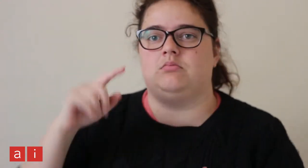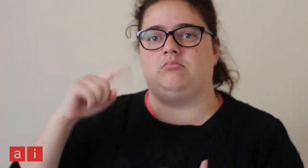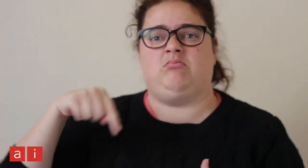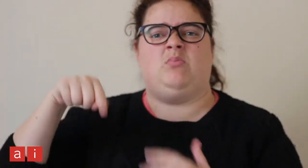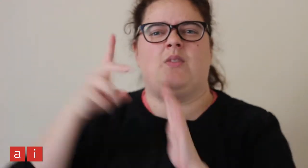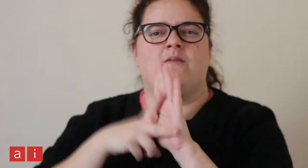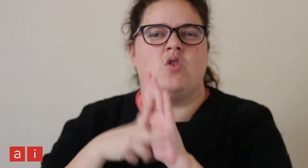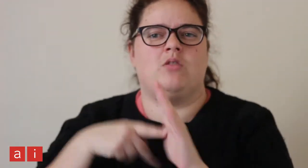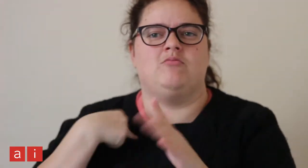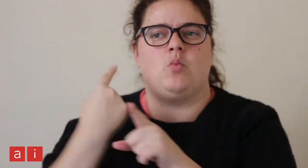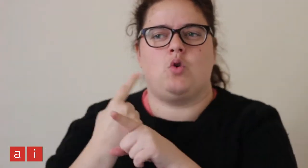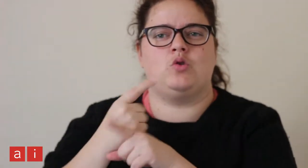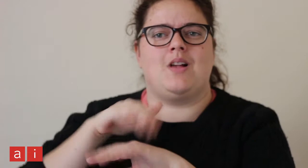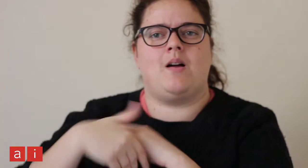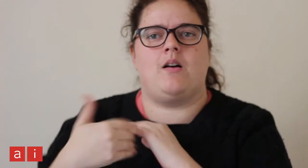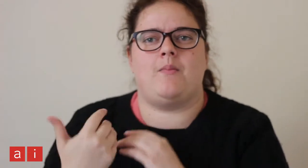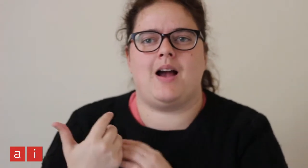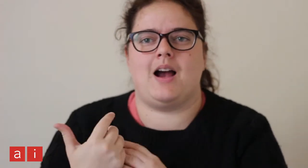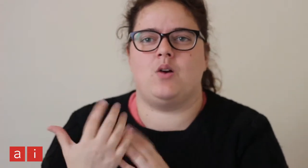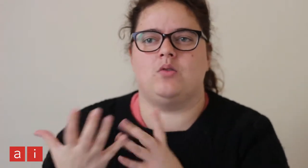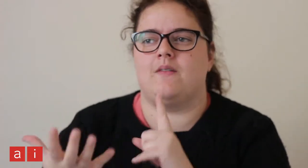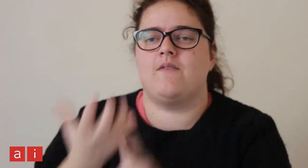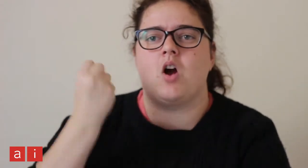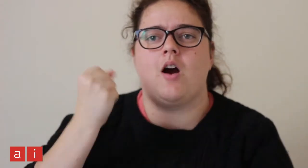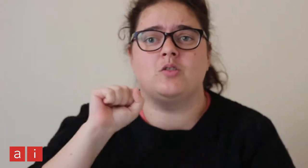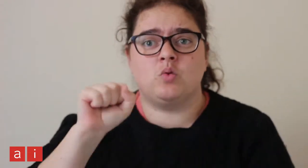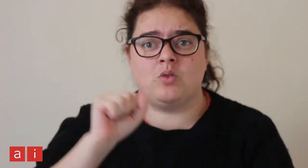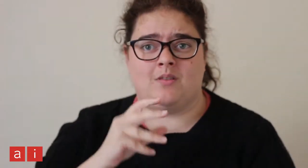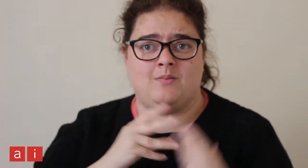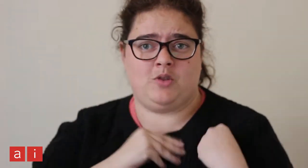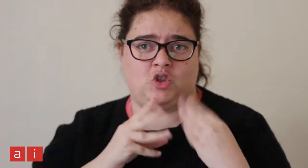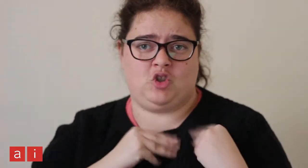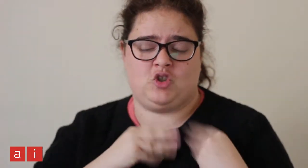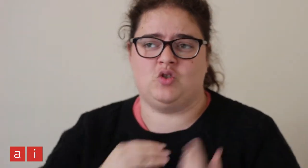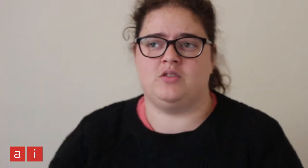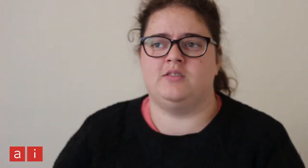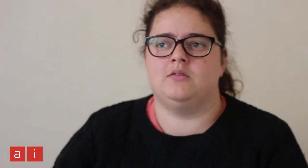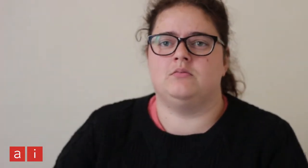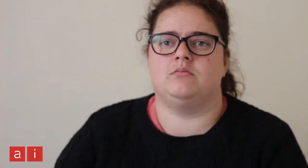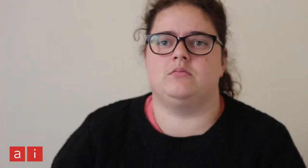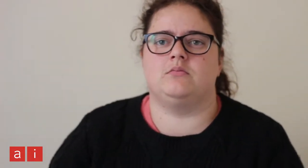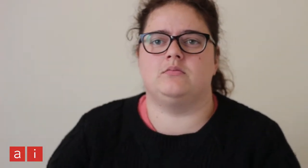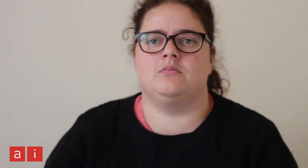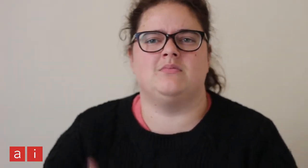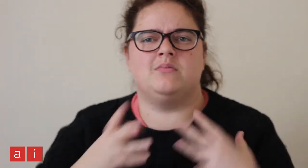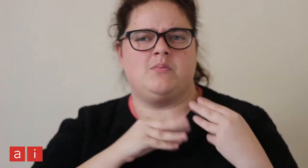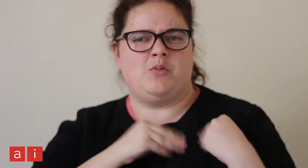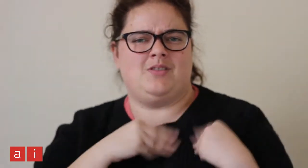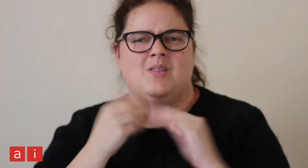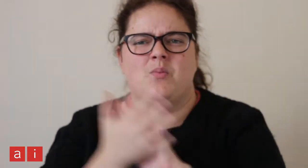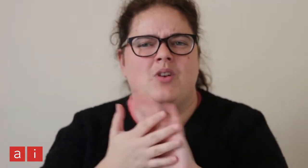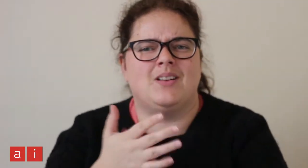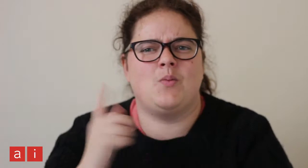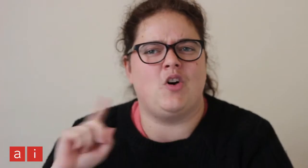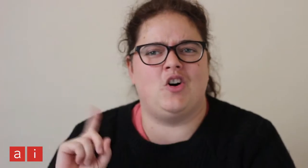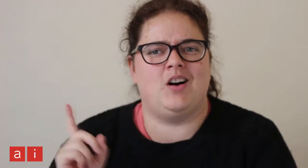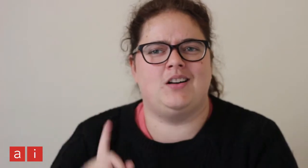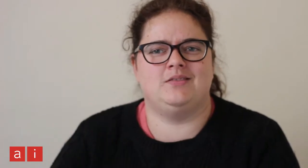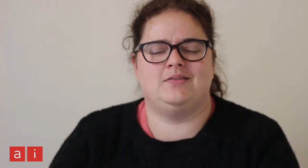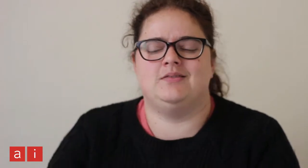In this video, I'll be talking about finding your passion. What does passion mean?